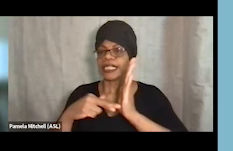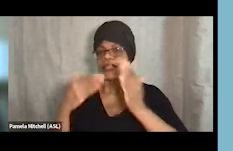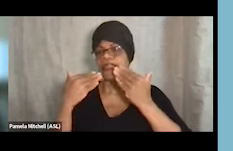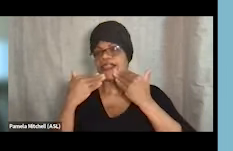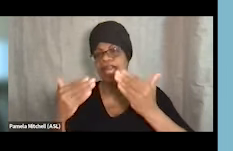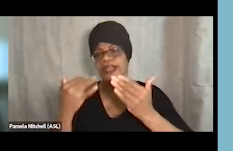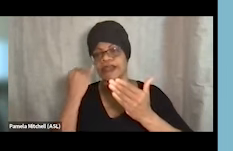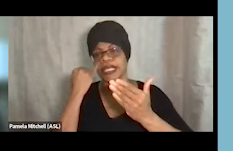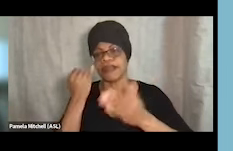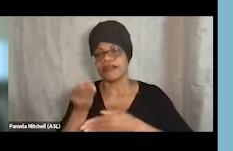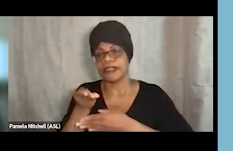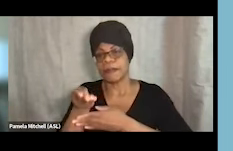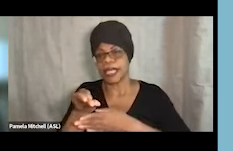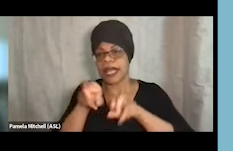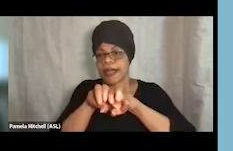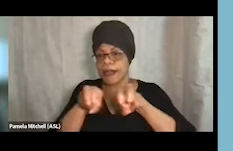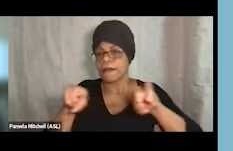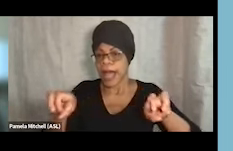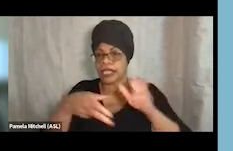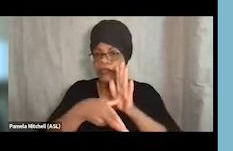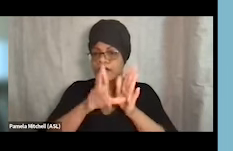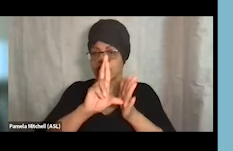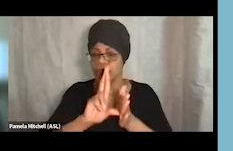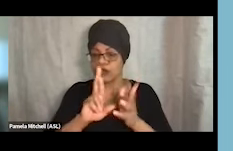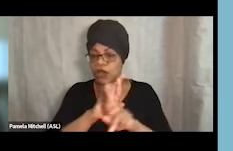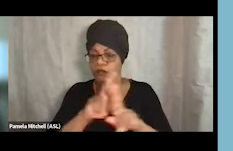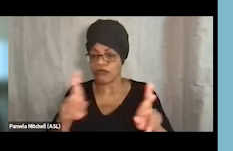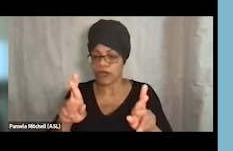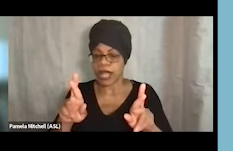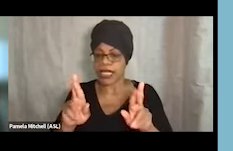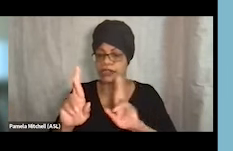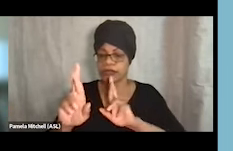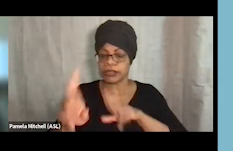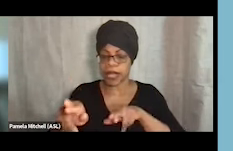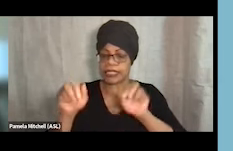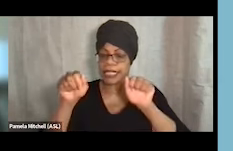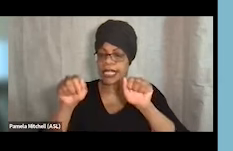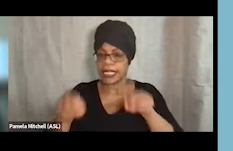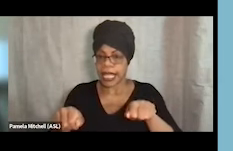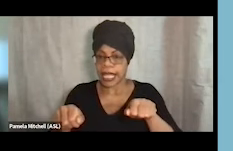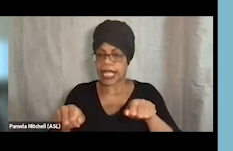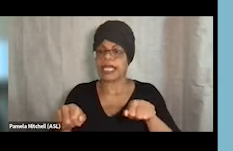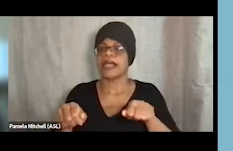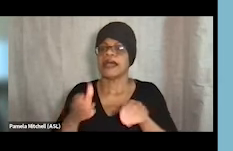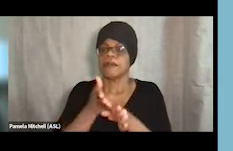The panelists have reviewed them and are prepared to answer as many questions as they can that came in before the event.